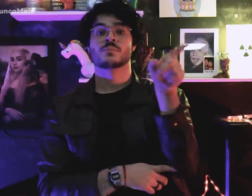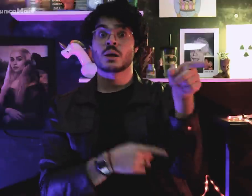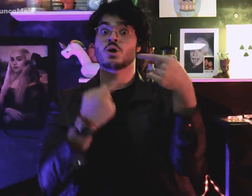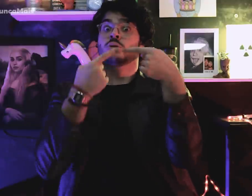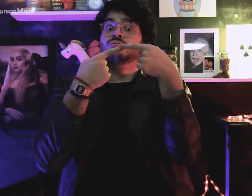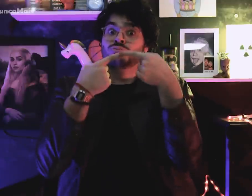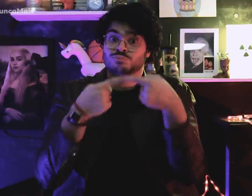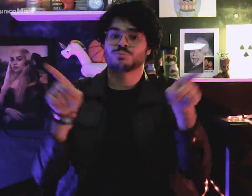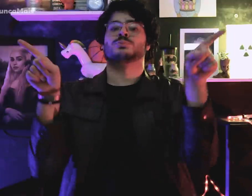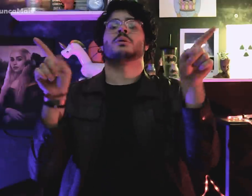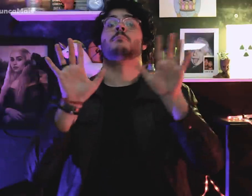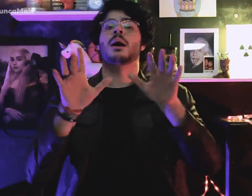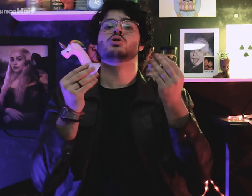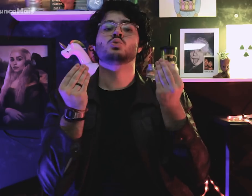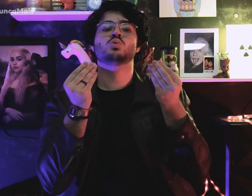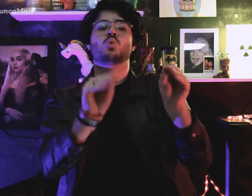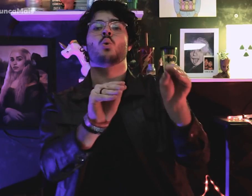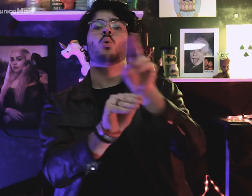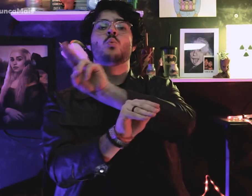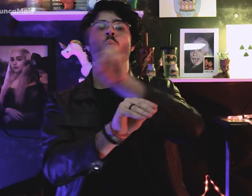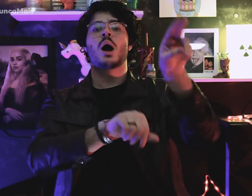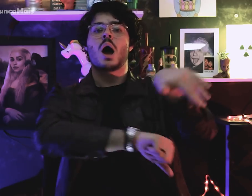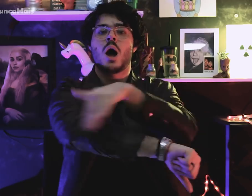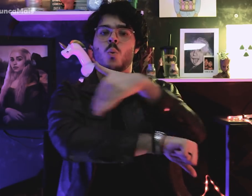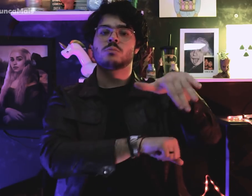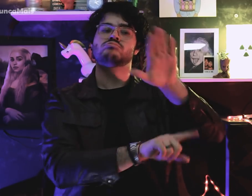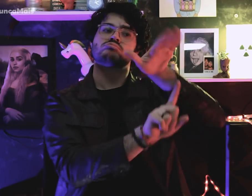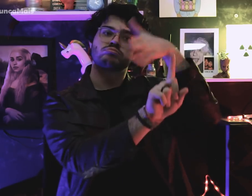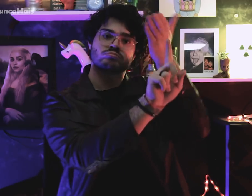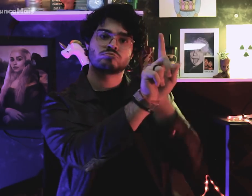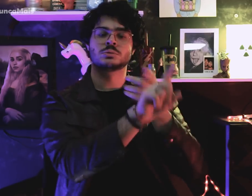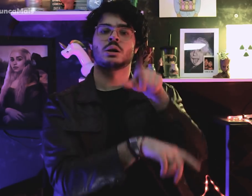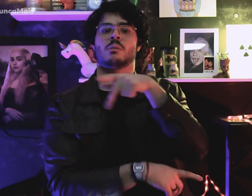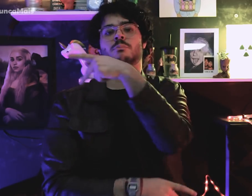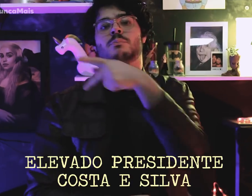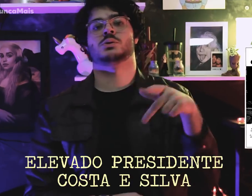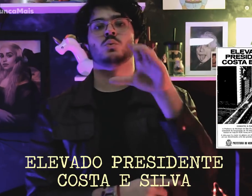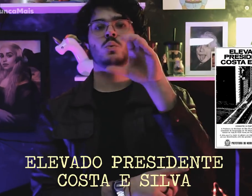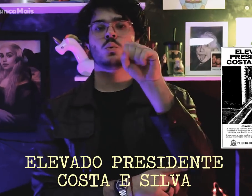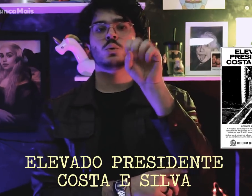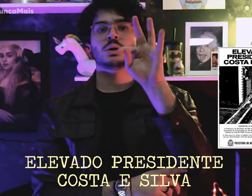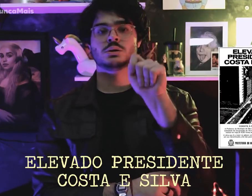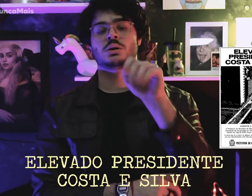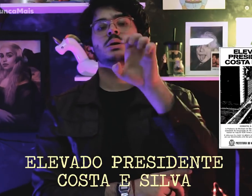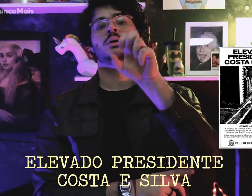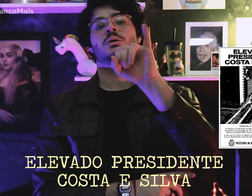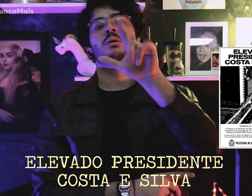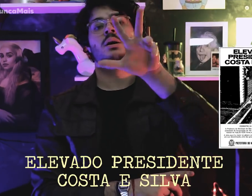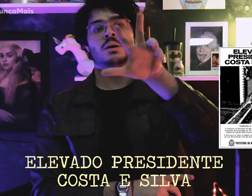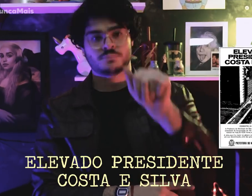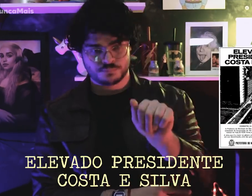foi inaugurada e nomeada como Elevado Presidente Costa e Silva